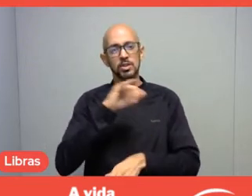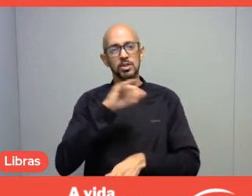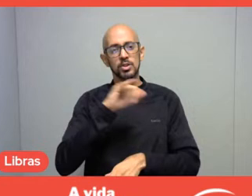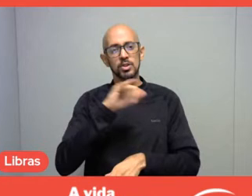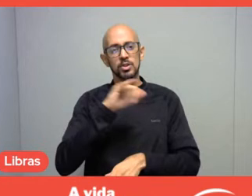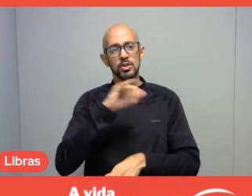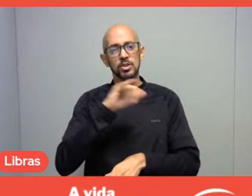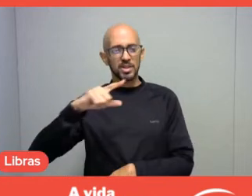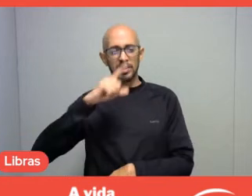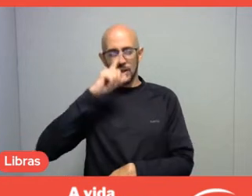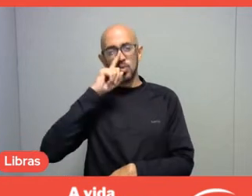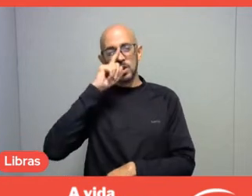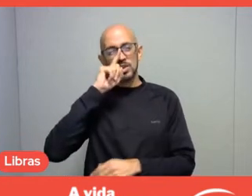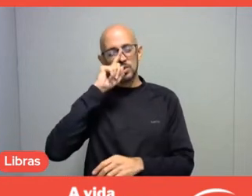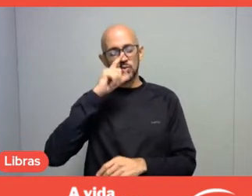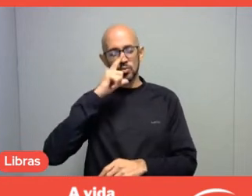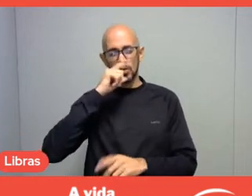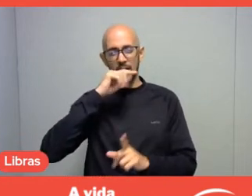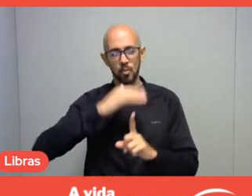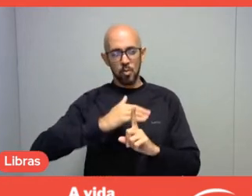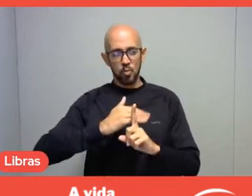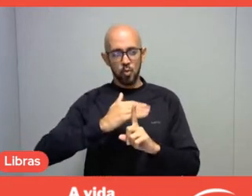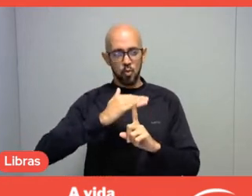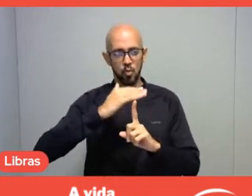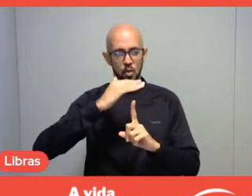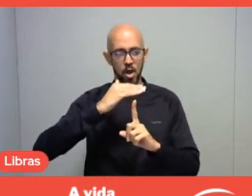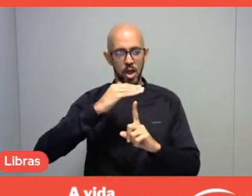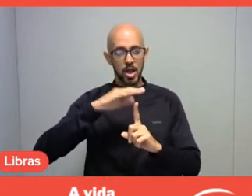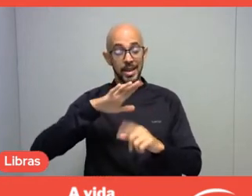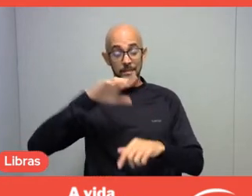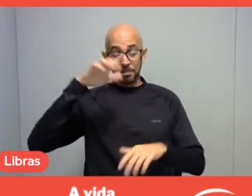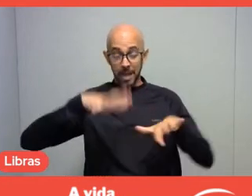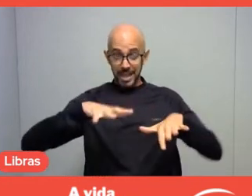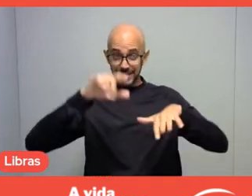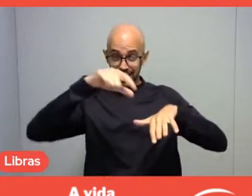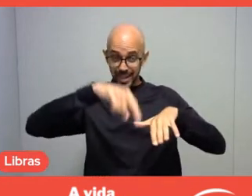and that space has been transforming the community life.